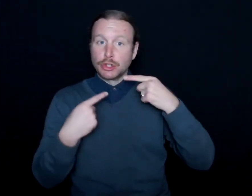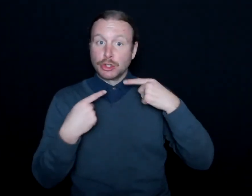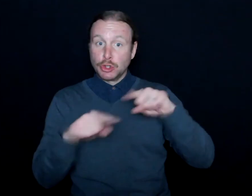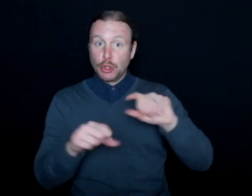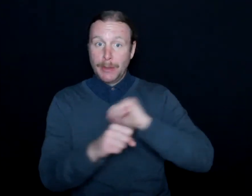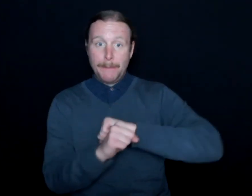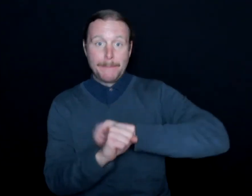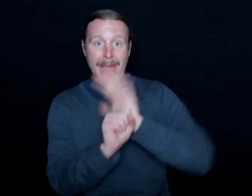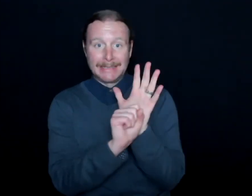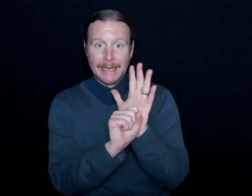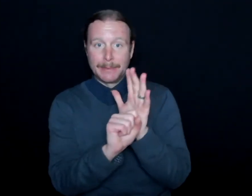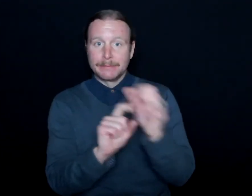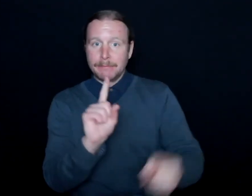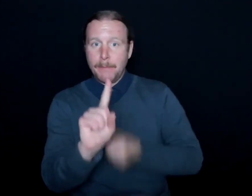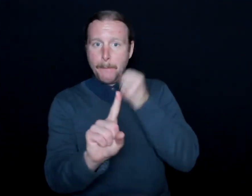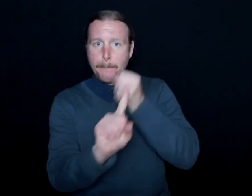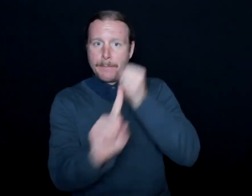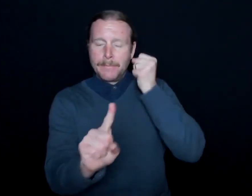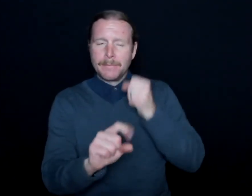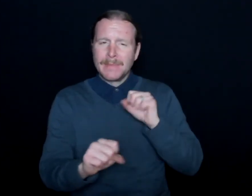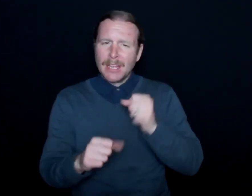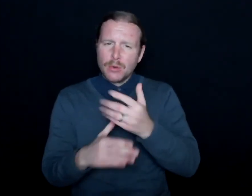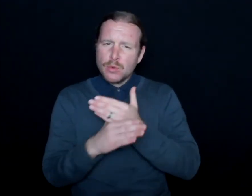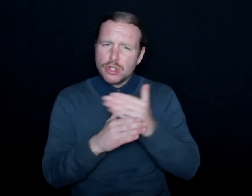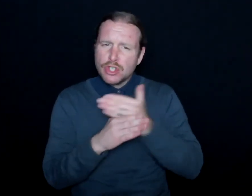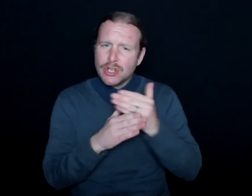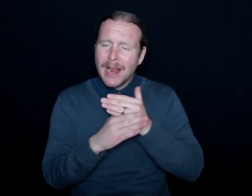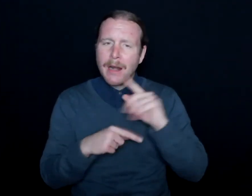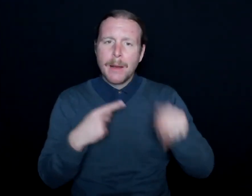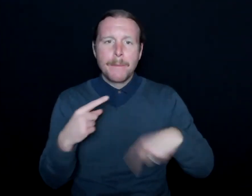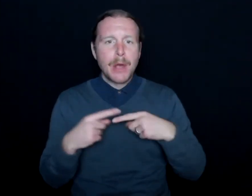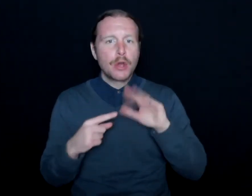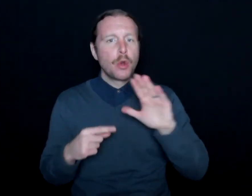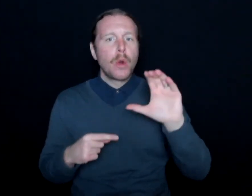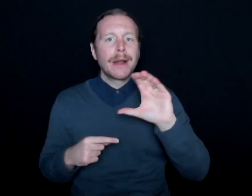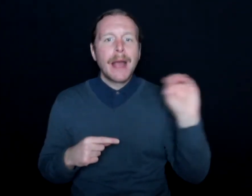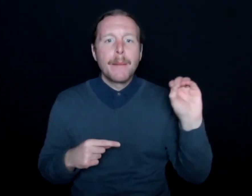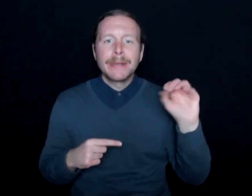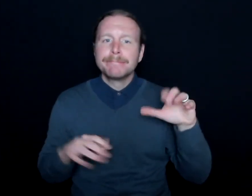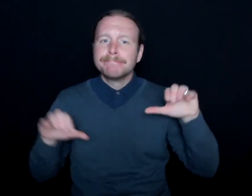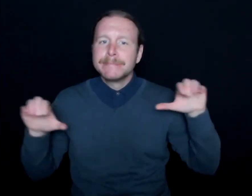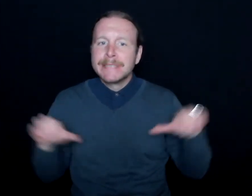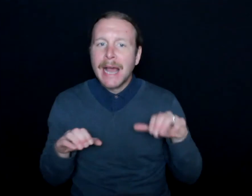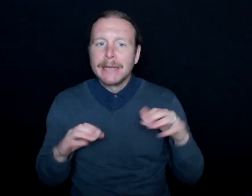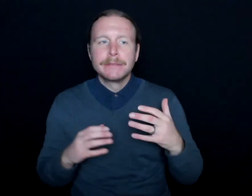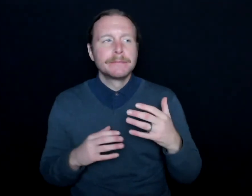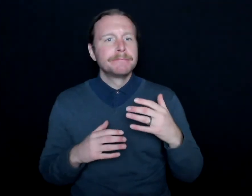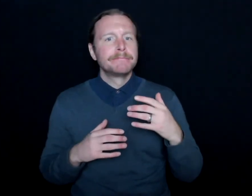Can you share a little bit about what your company does, and maybe some of the obstacles you